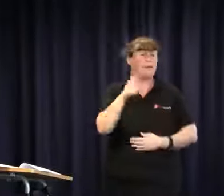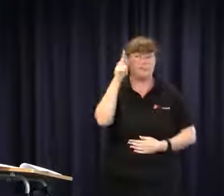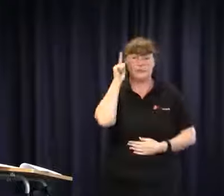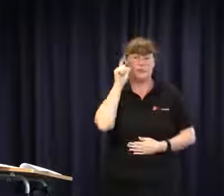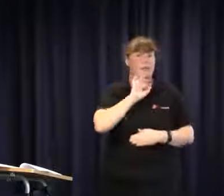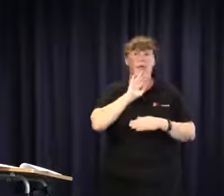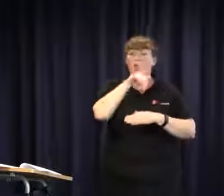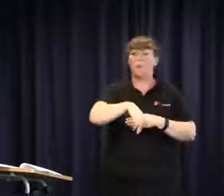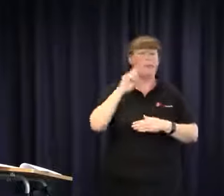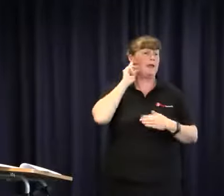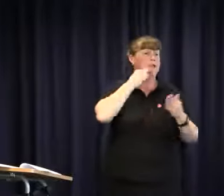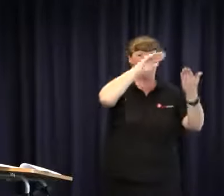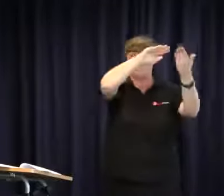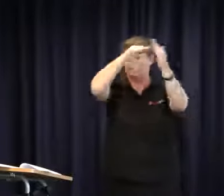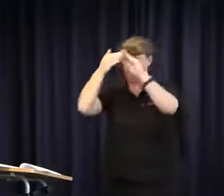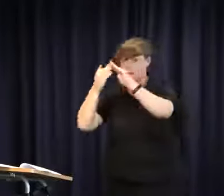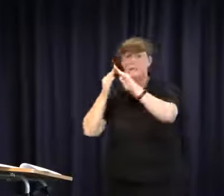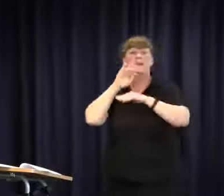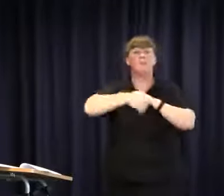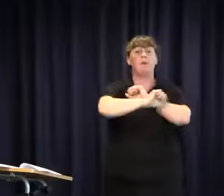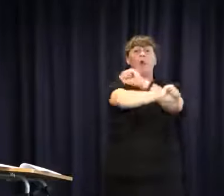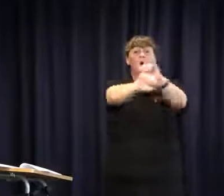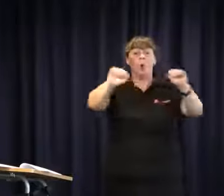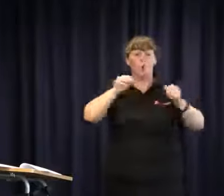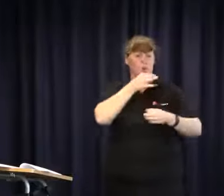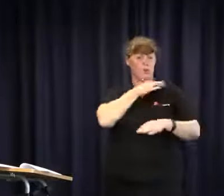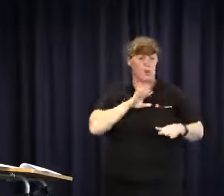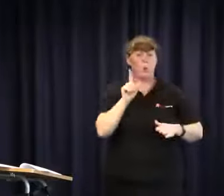first step. It's not about teachers, it is not about the deaf community; it is about